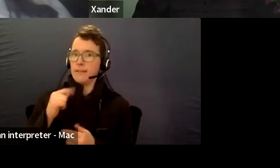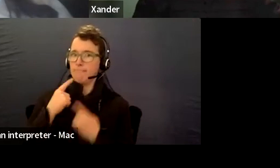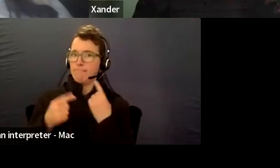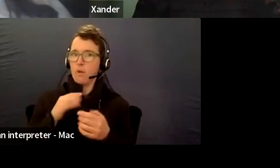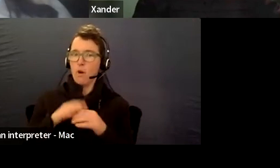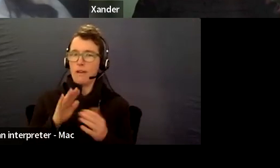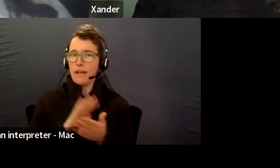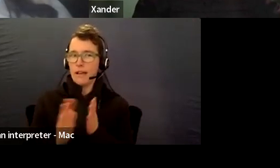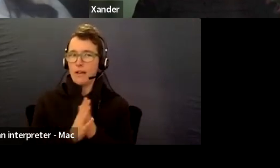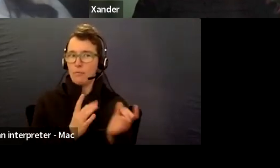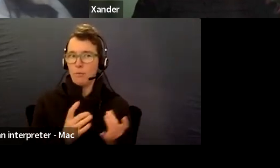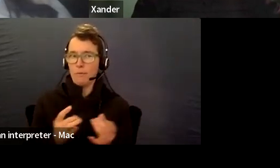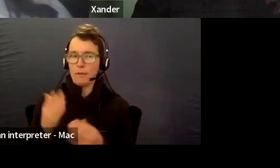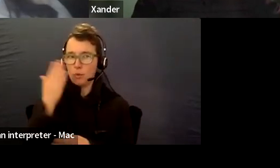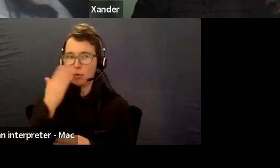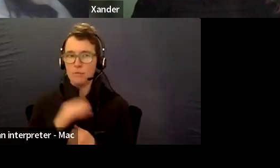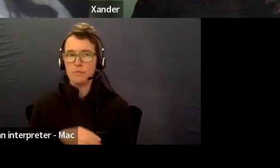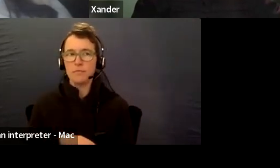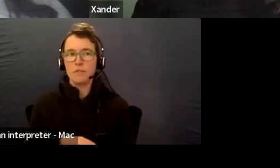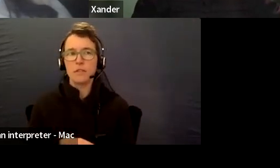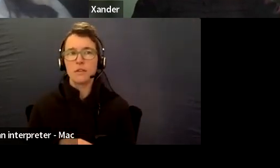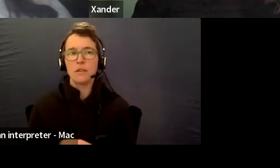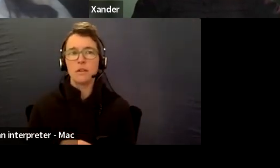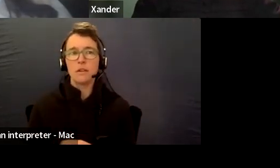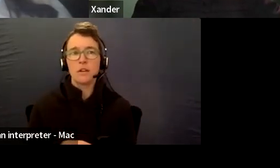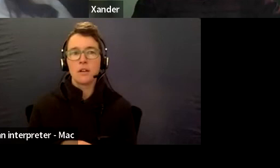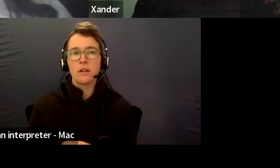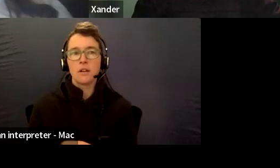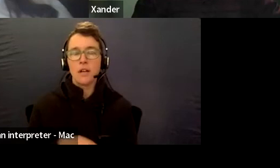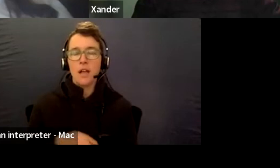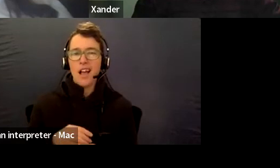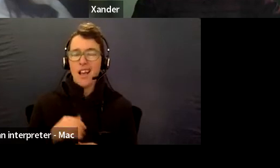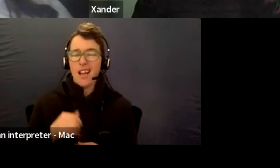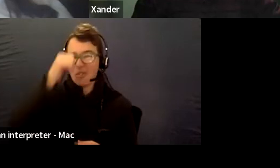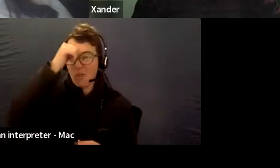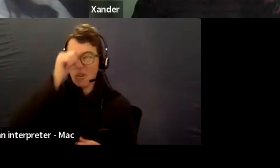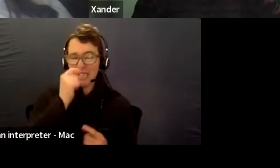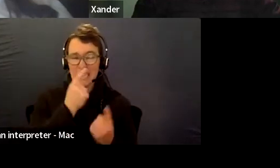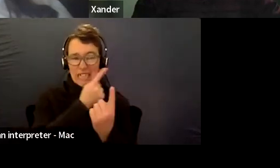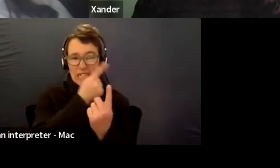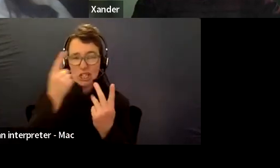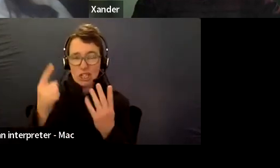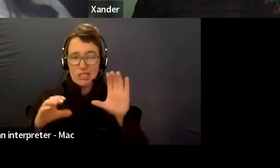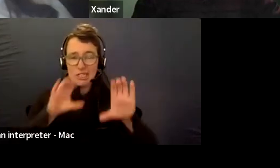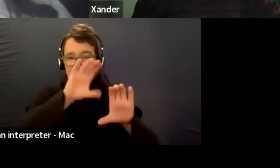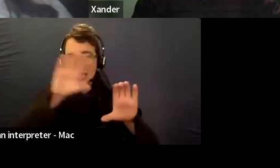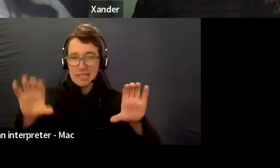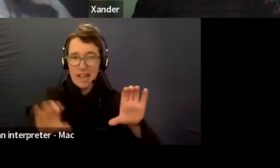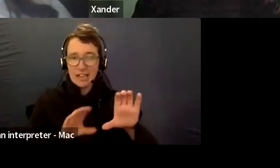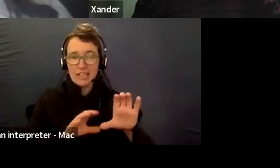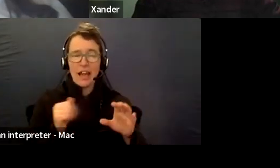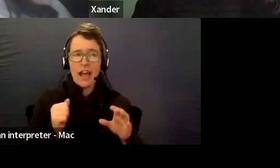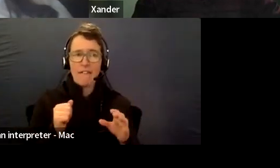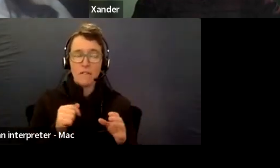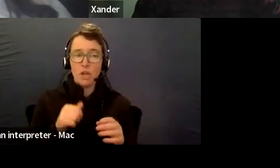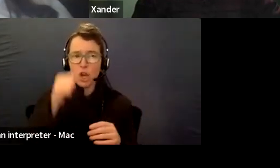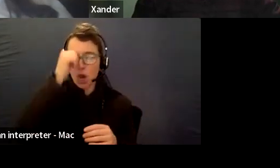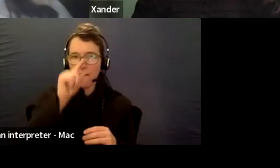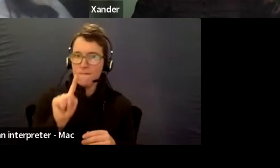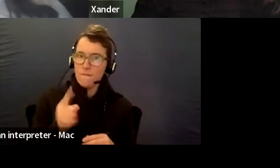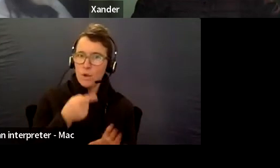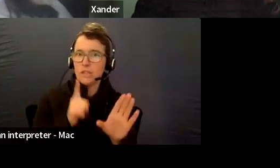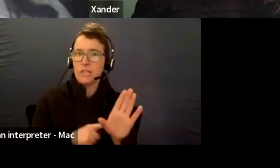And recognizing the each state and territory there's almost a different name for that first formal year of schooling.